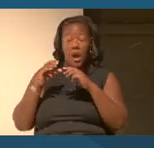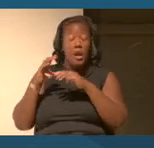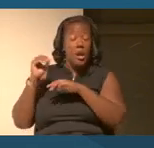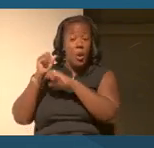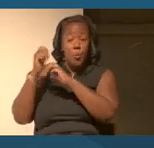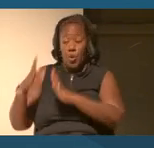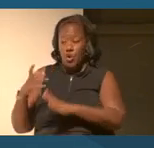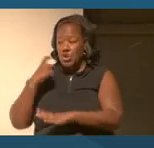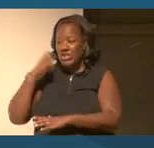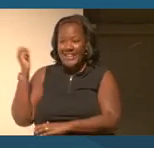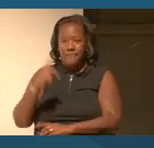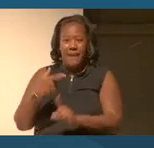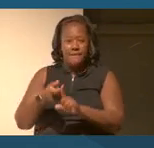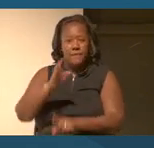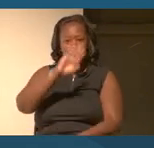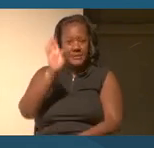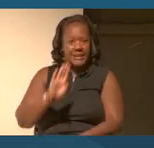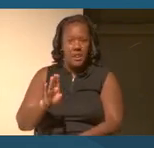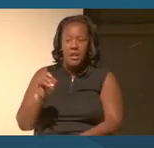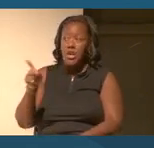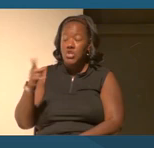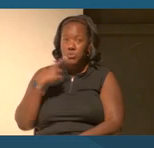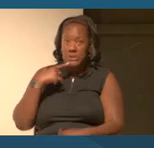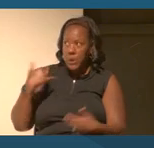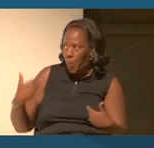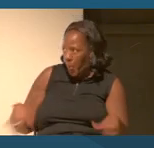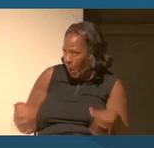great on some levels, but Whoa in others.